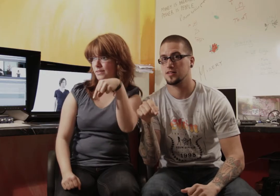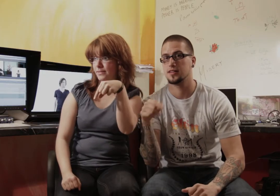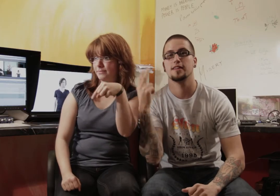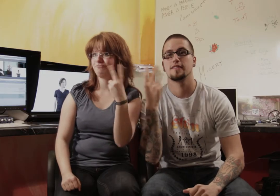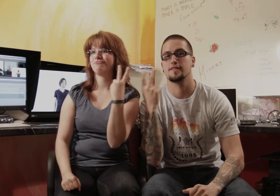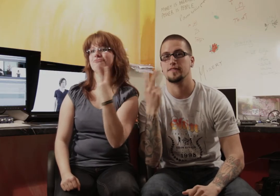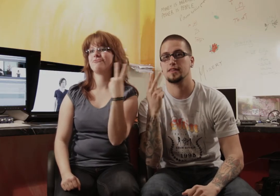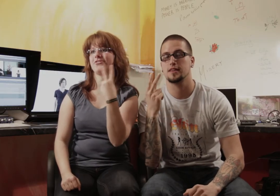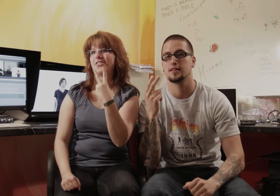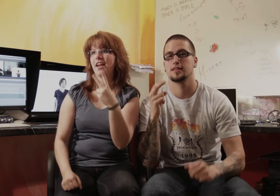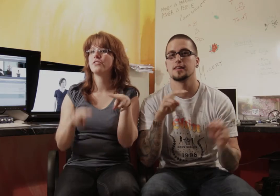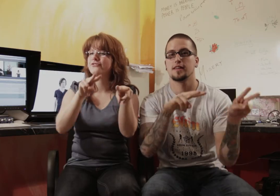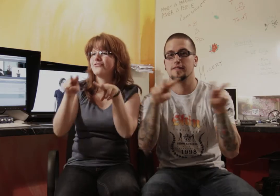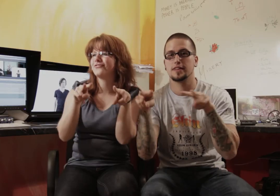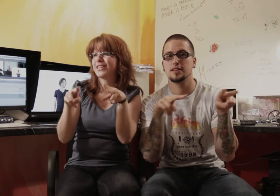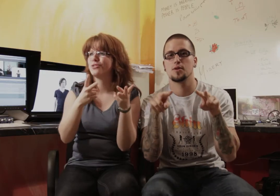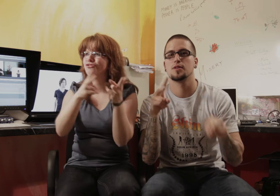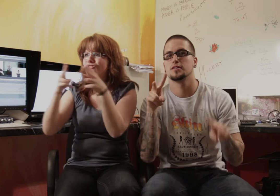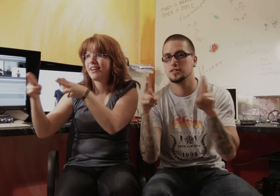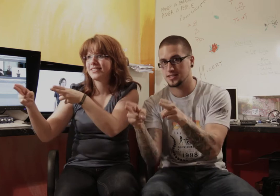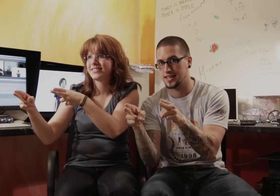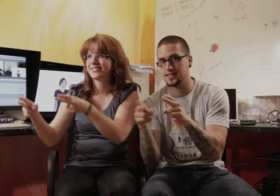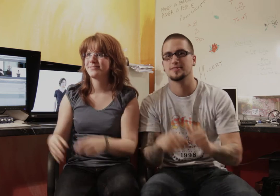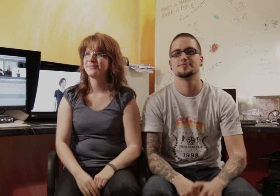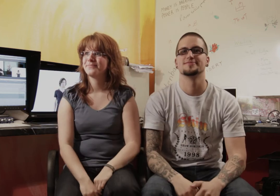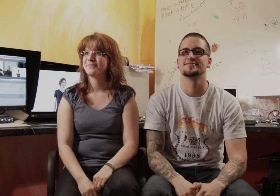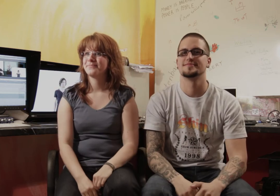Today we're editing the video!